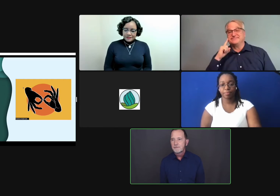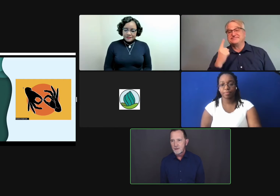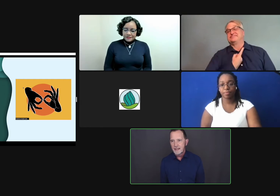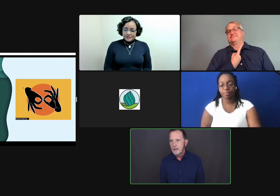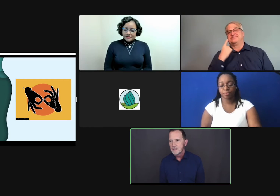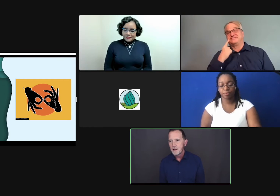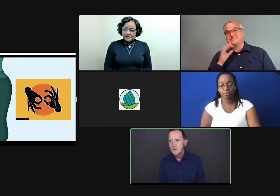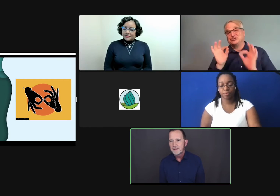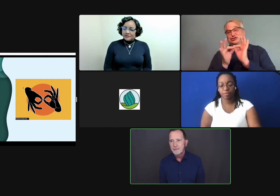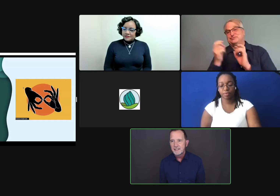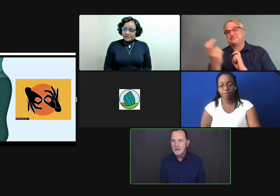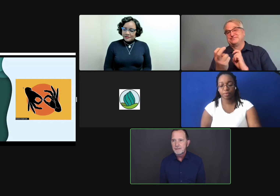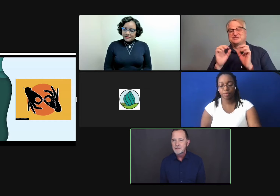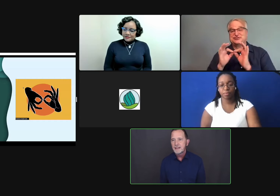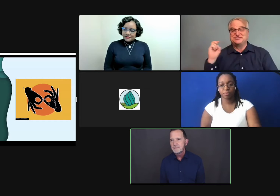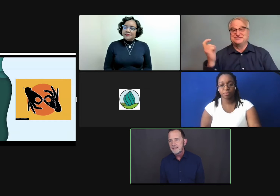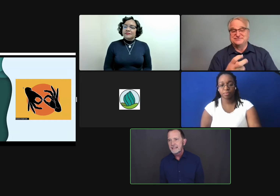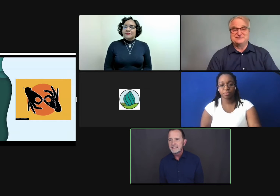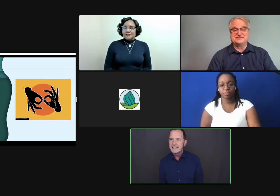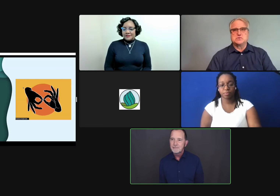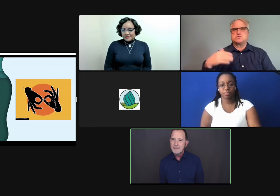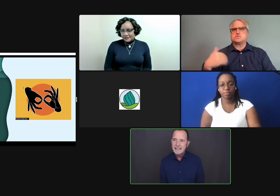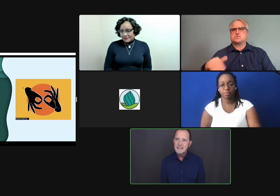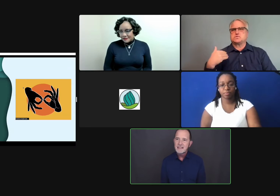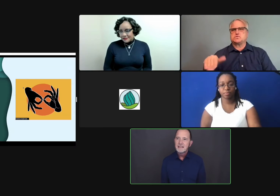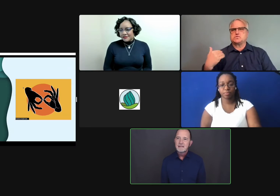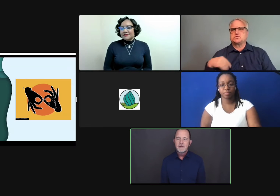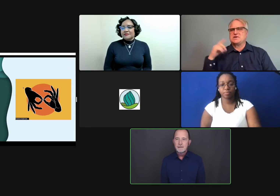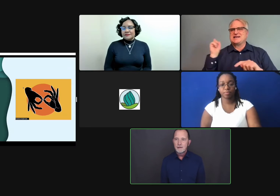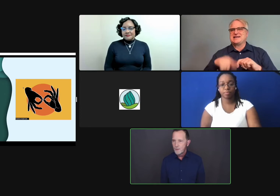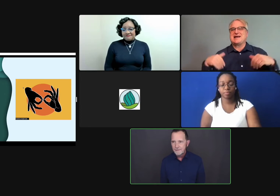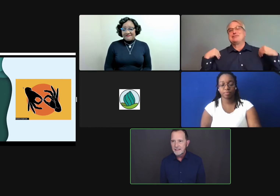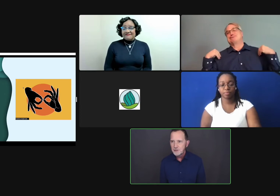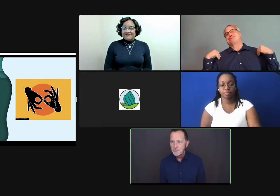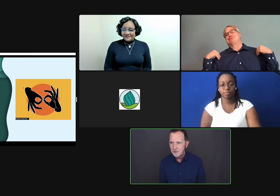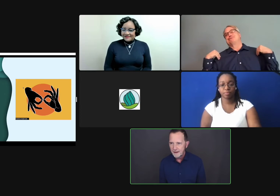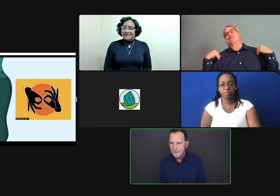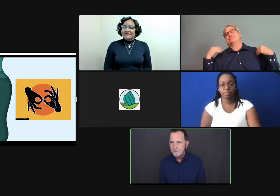Of course, that comes along with administrative responsibilities, attending meetings, always having an interpreter there.